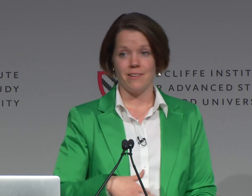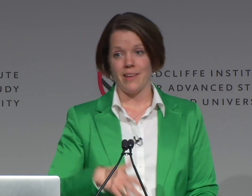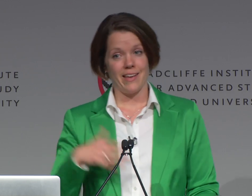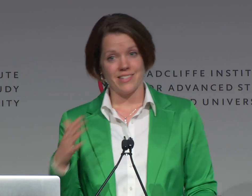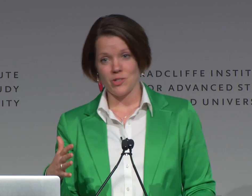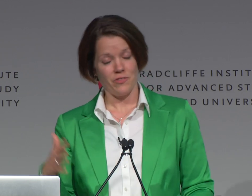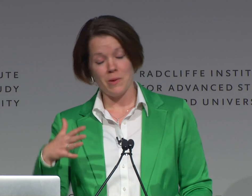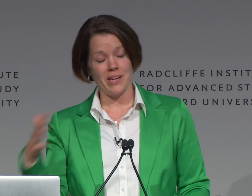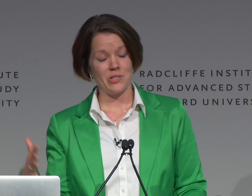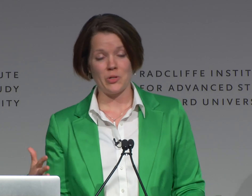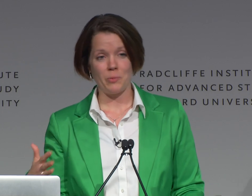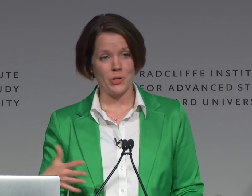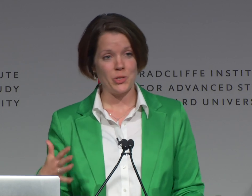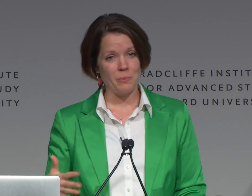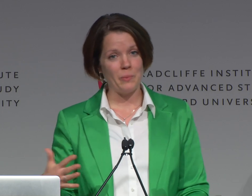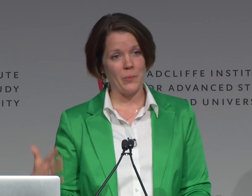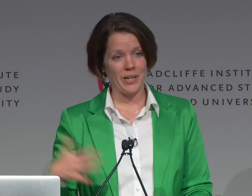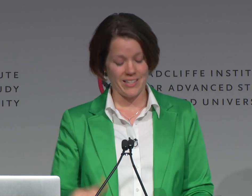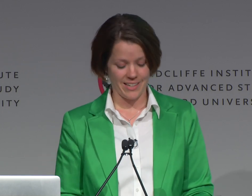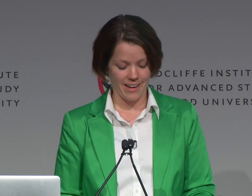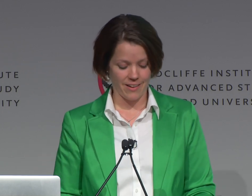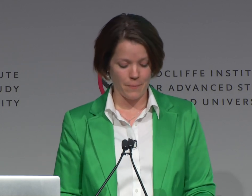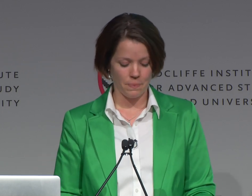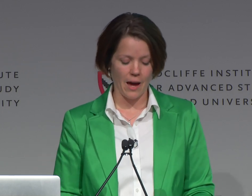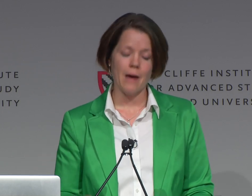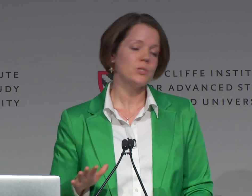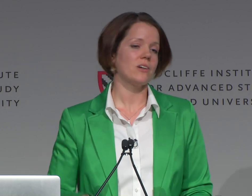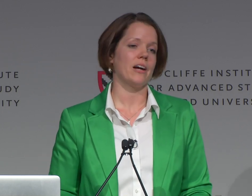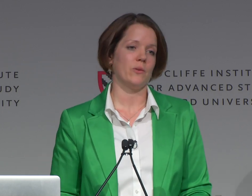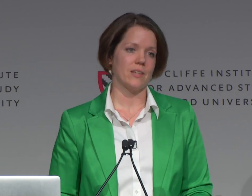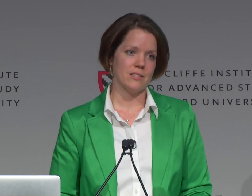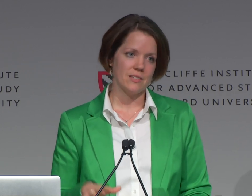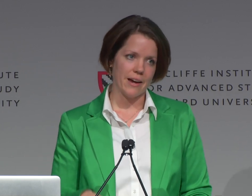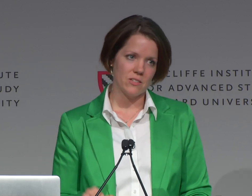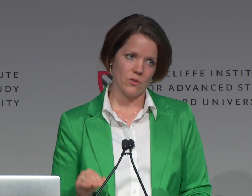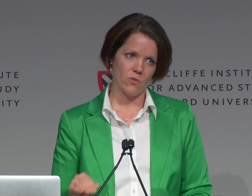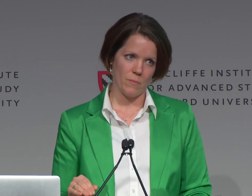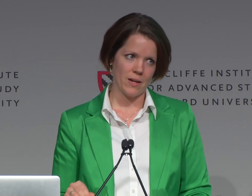and female ASL interpreters shouldn't be working together. I'm just arguing that society's view of women